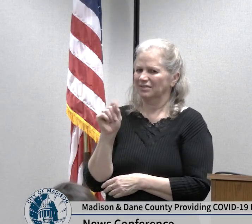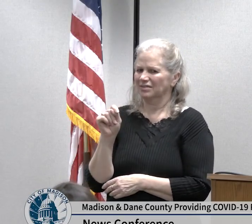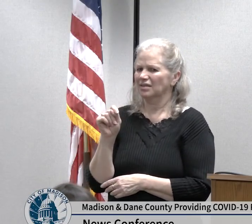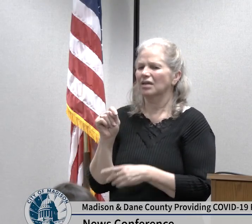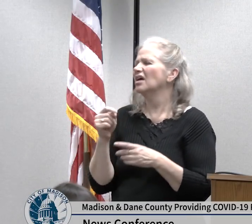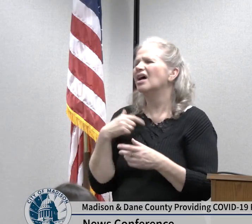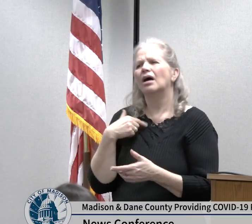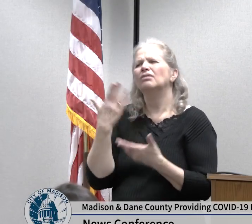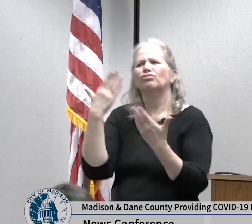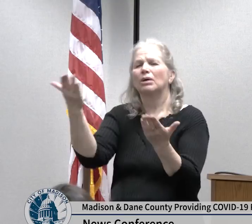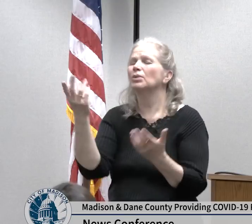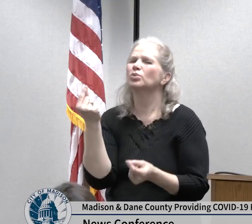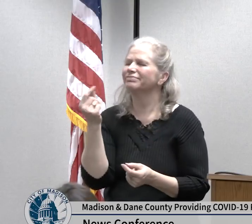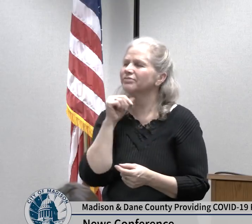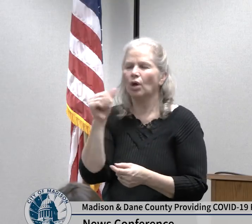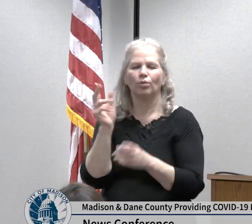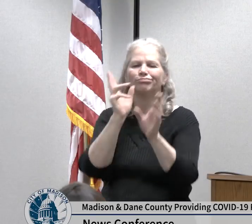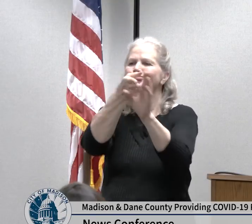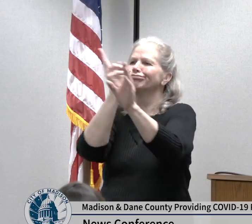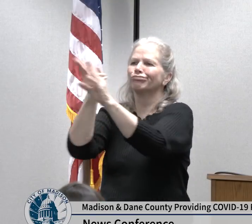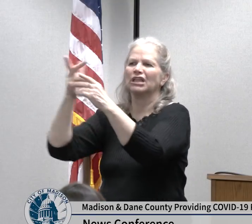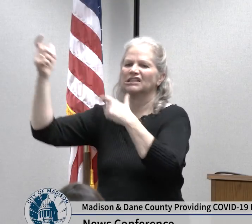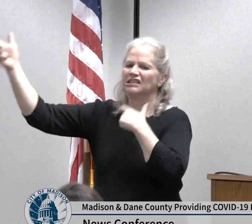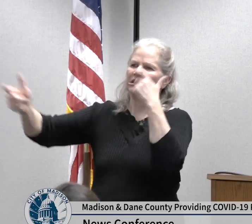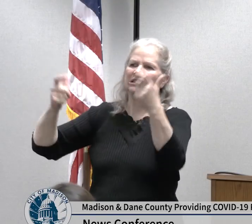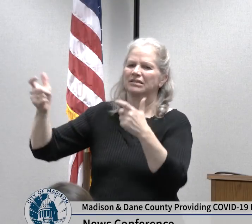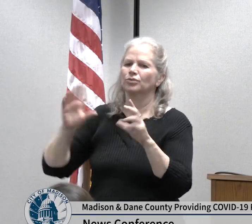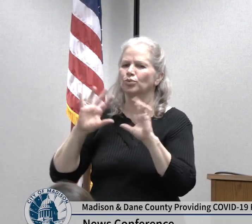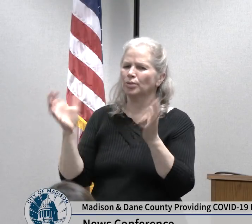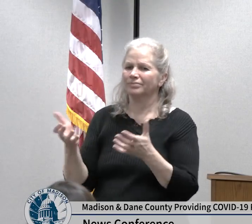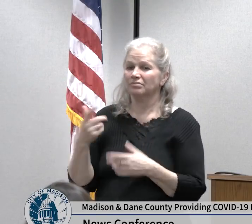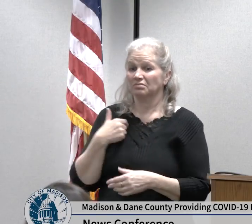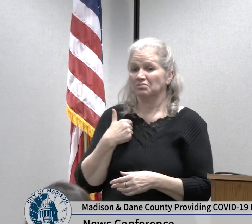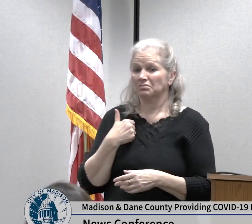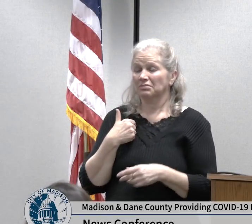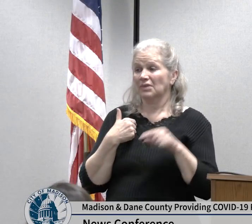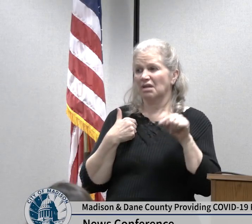to other people and anticipate that if this virus starts spreading more in our